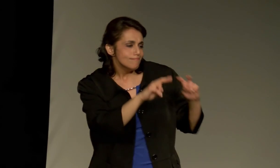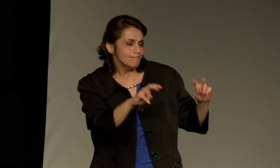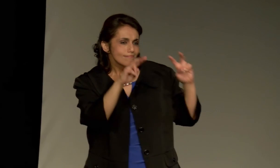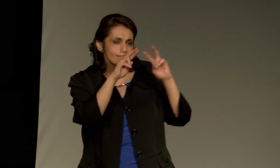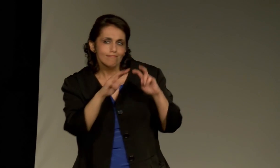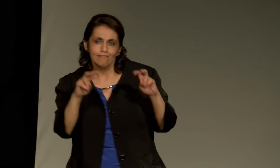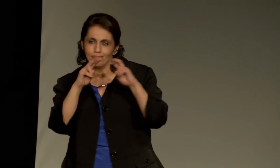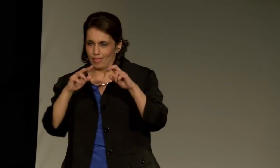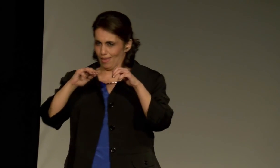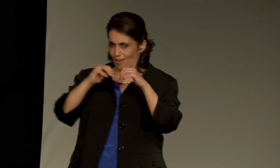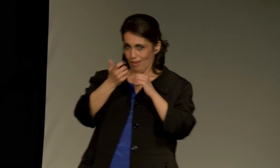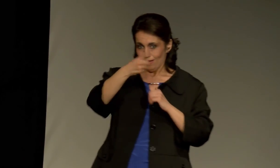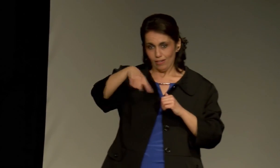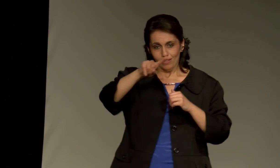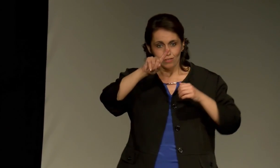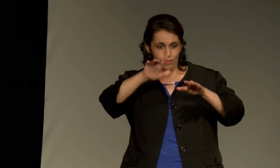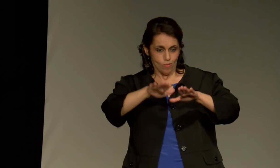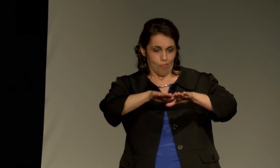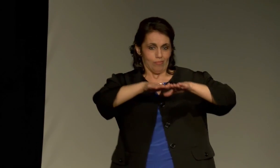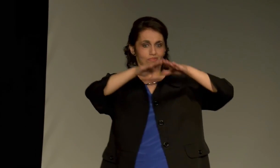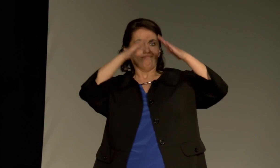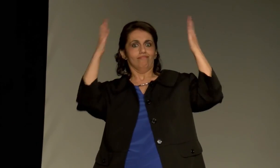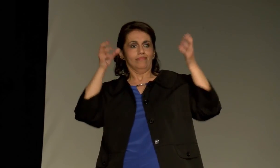go and play.